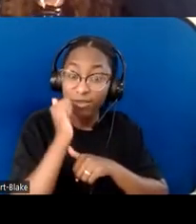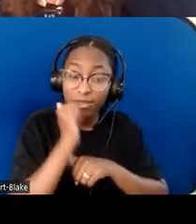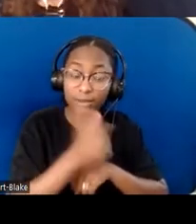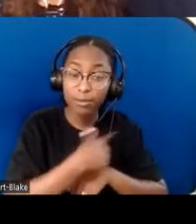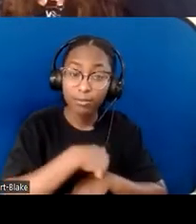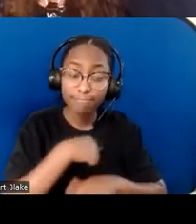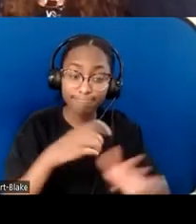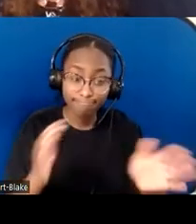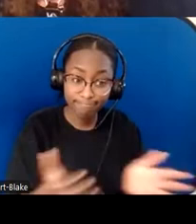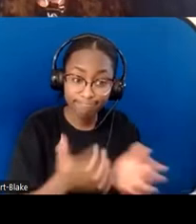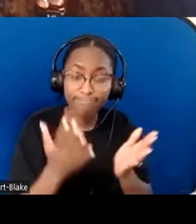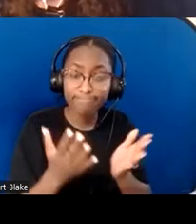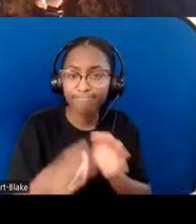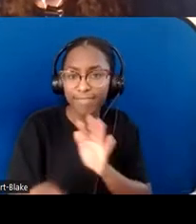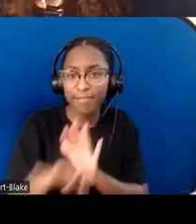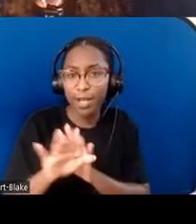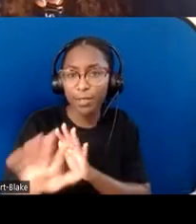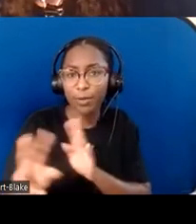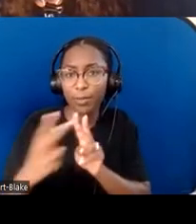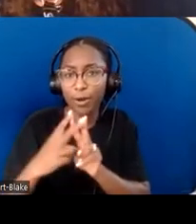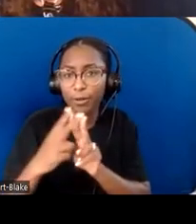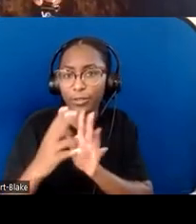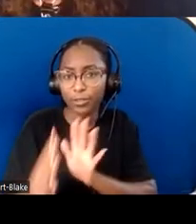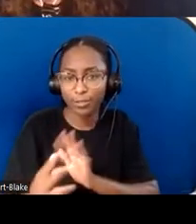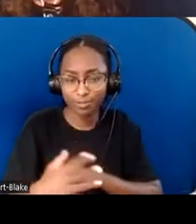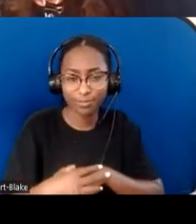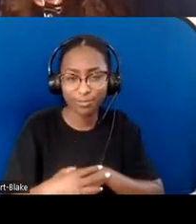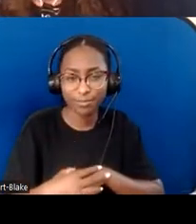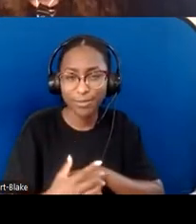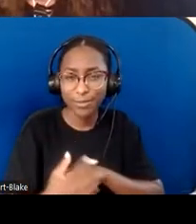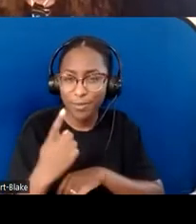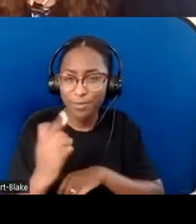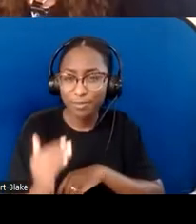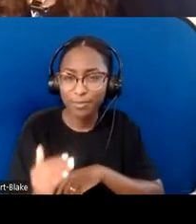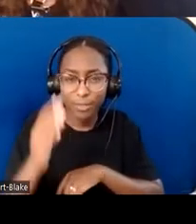I remember one little boy in particular, partnering with another little boy